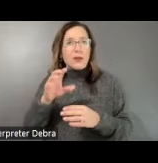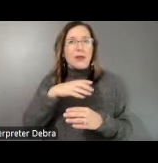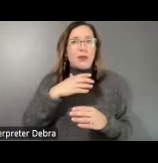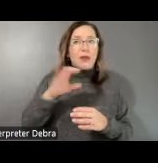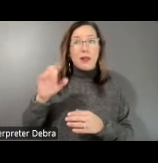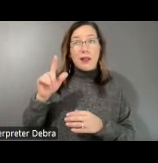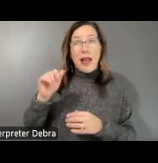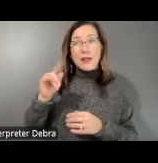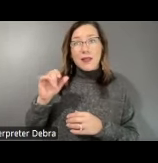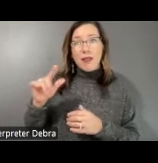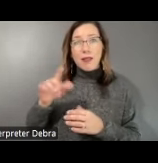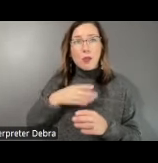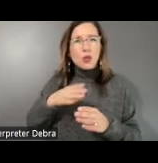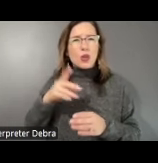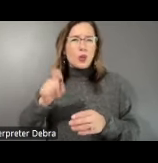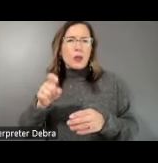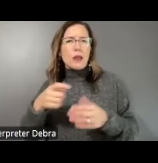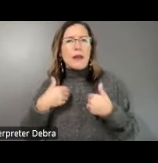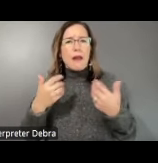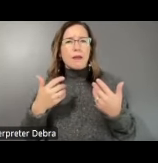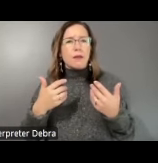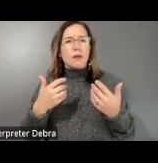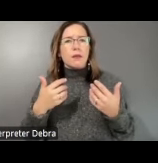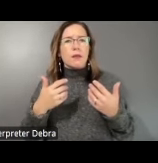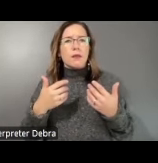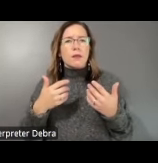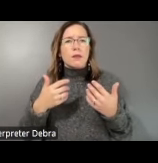we think, well, you need to kind of have something before. You need to sort of like a prerequisite.